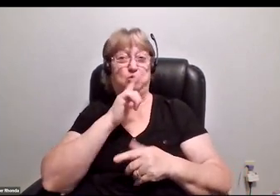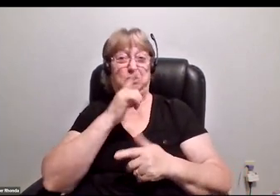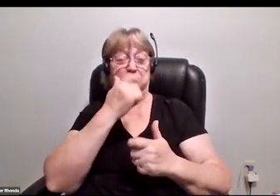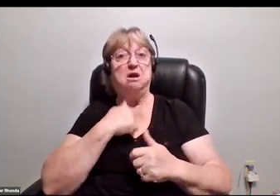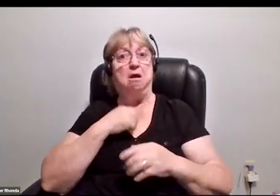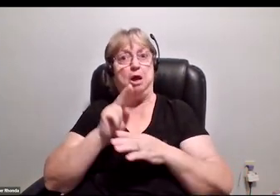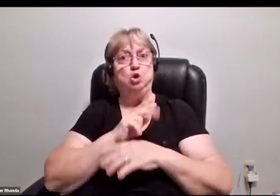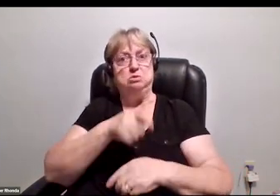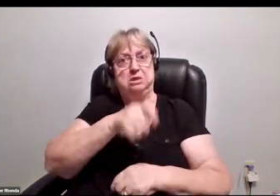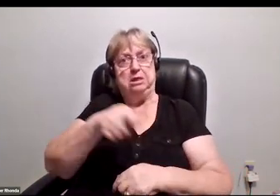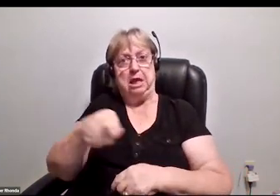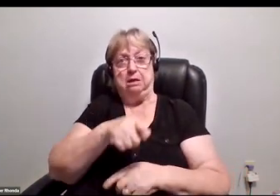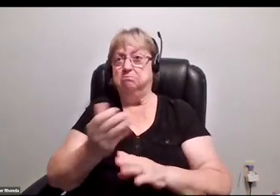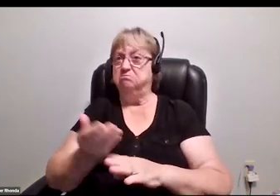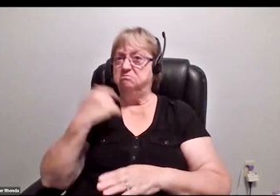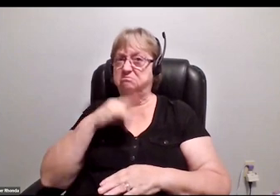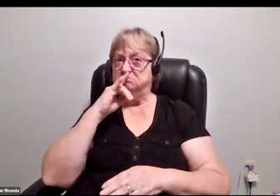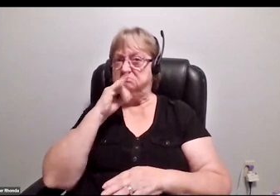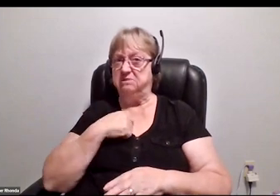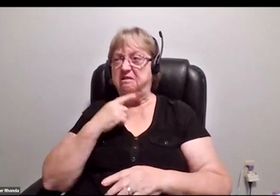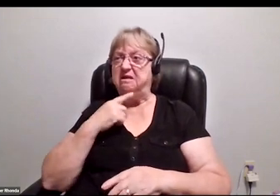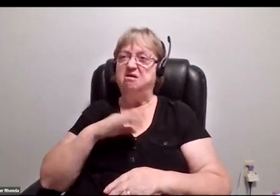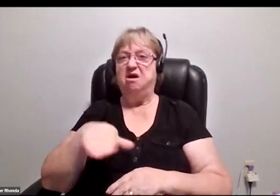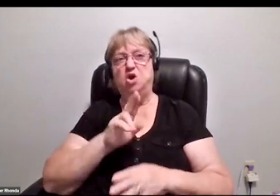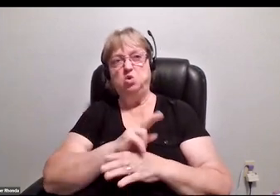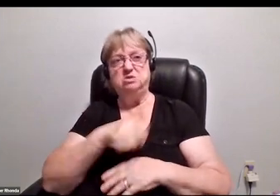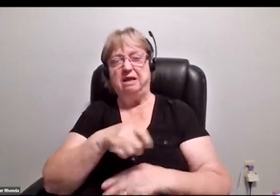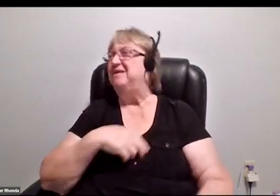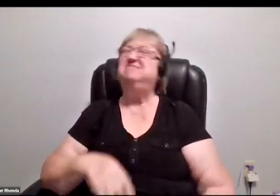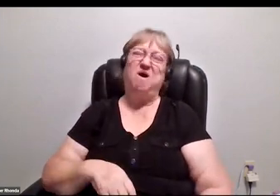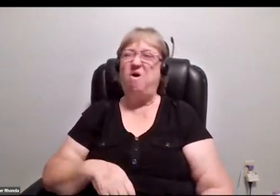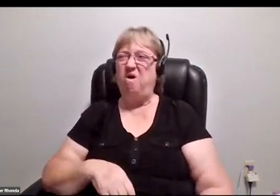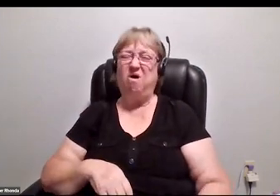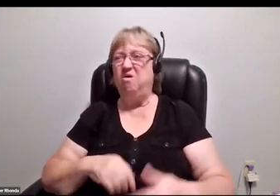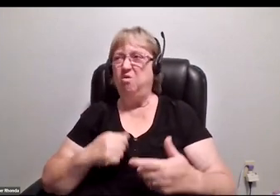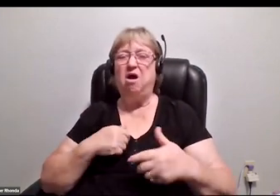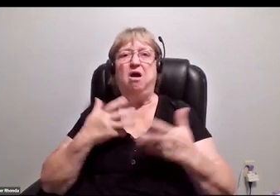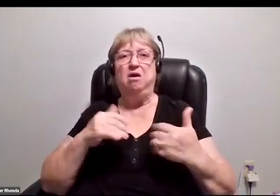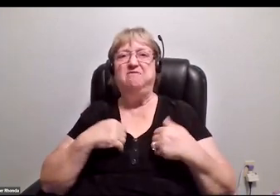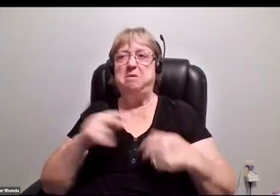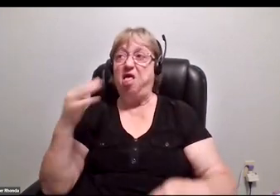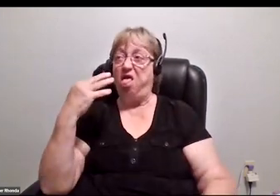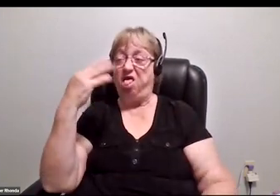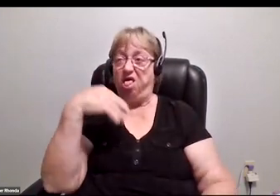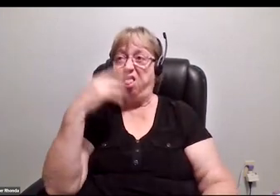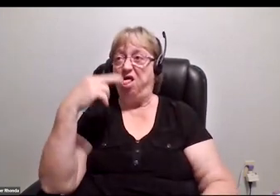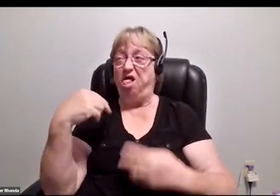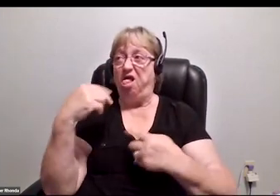I used to hate using a cane. When I was a kid, they told me to use a cane, and I was like, "I'm not going to use a cane. I already have so many people looking at me and making fun of me